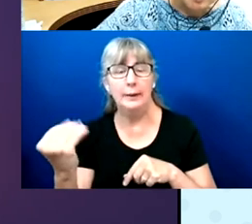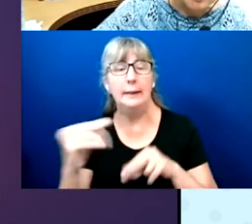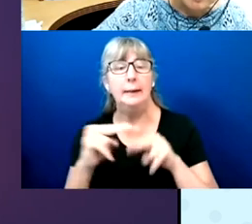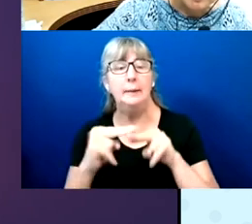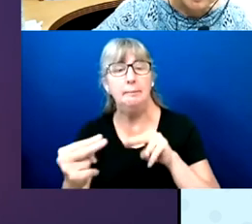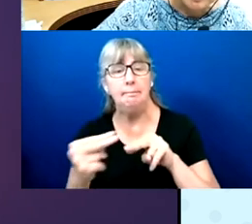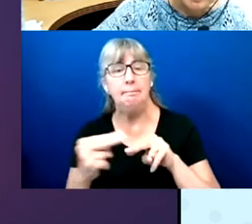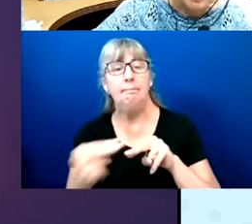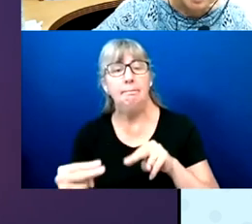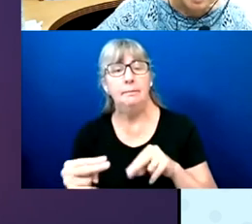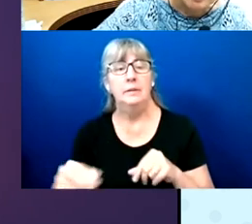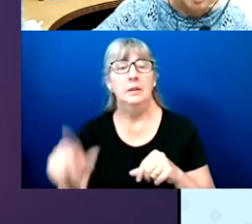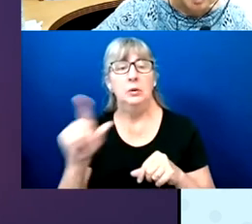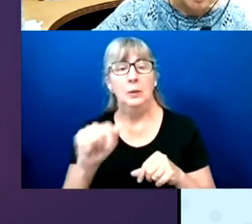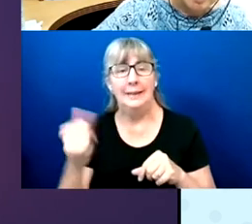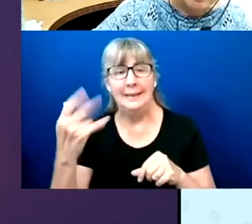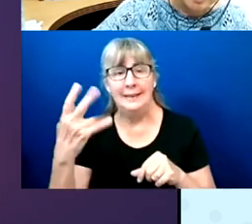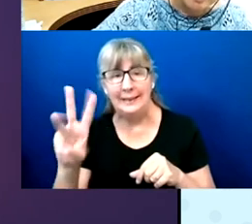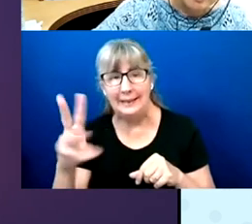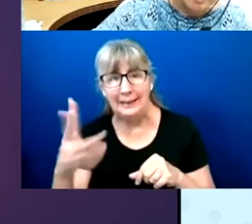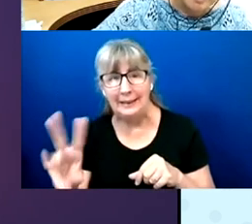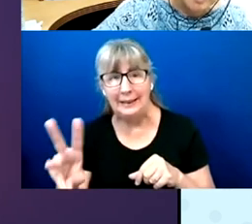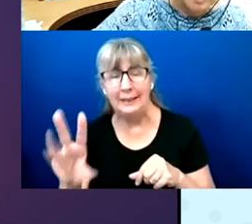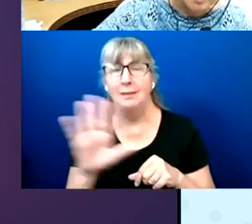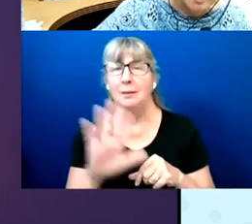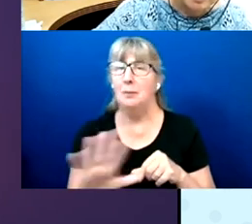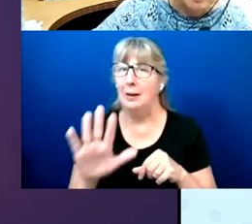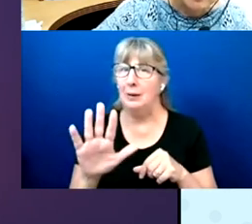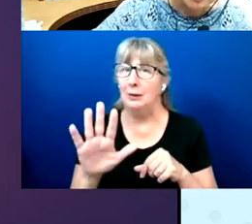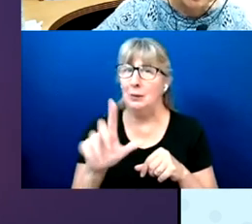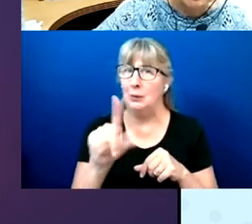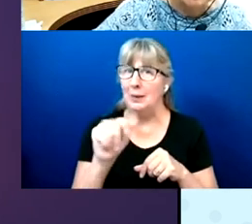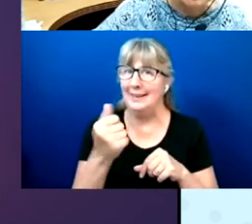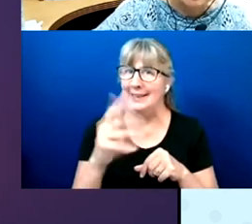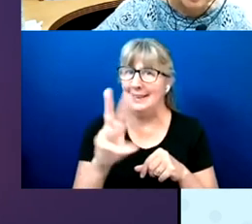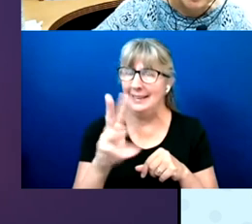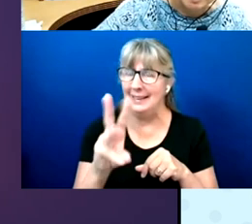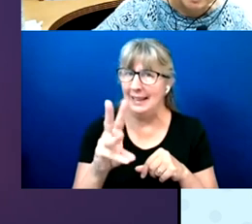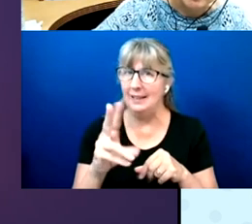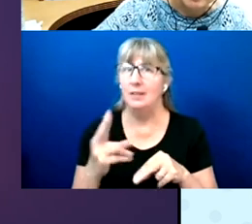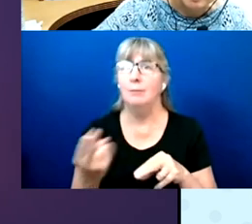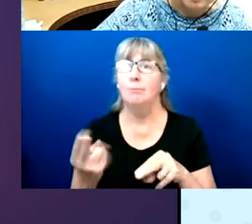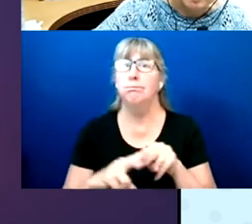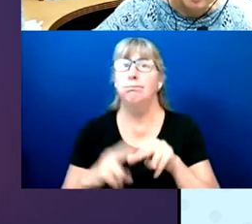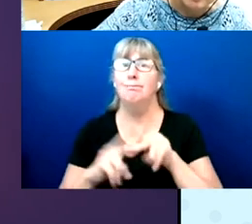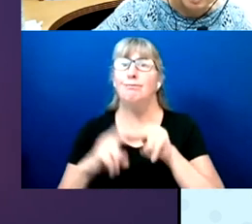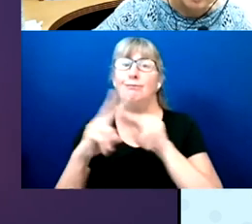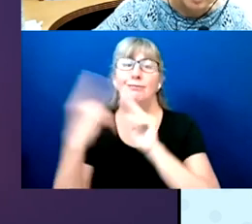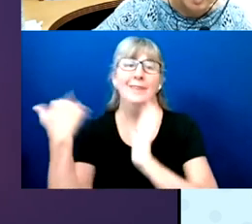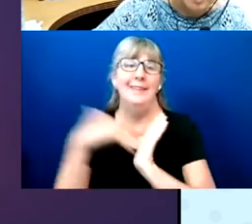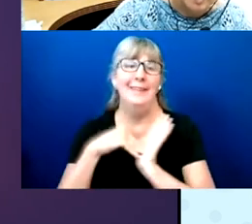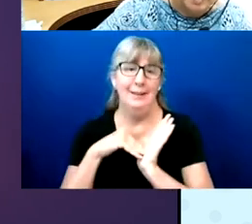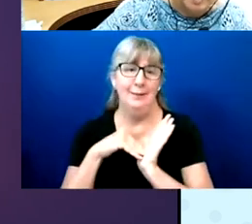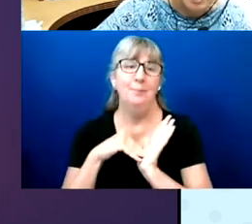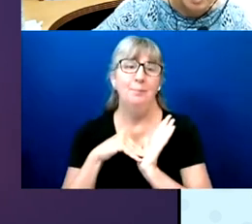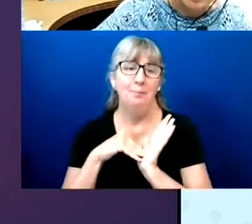But then around 2016, we started to increase again.